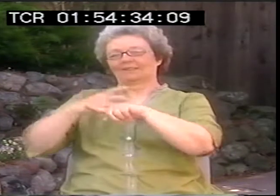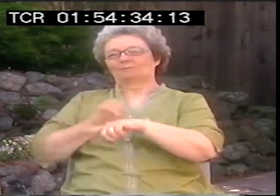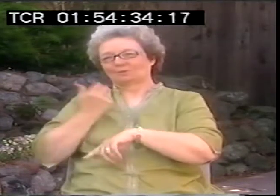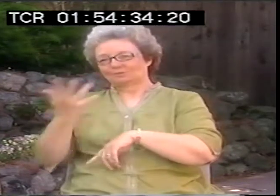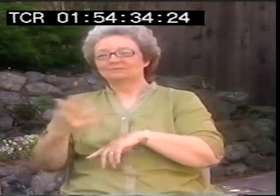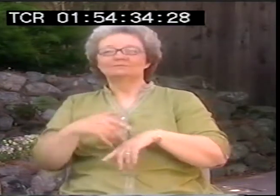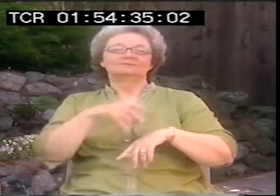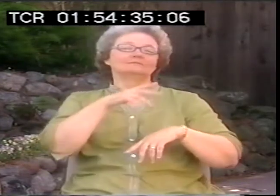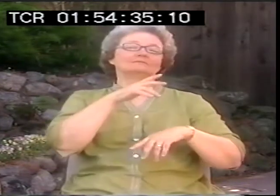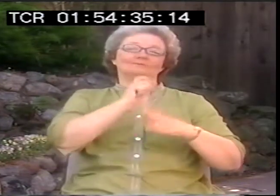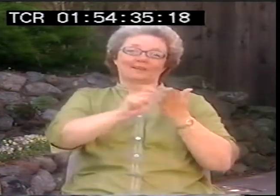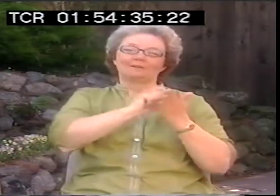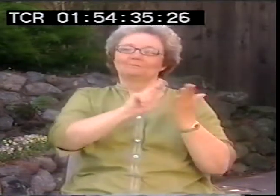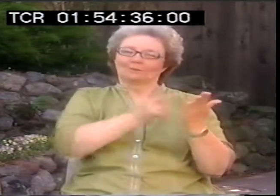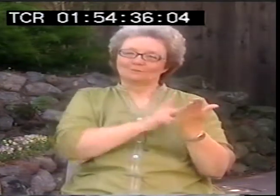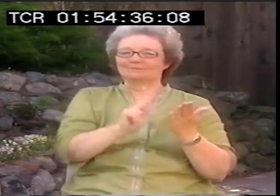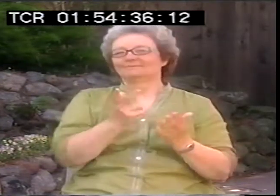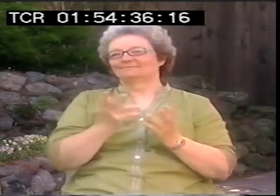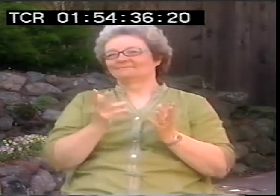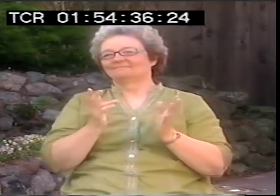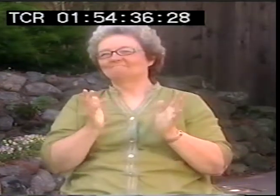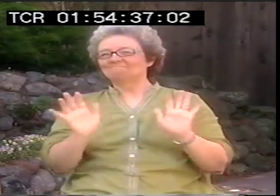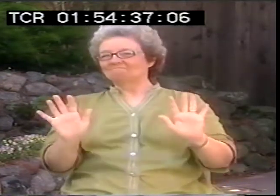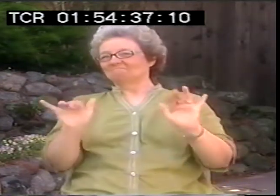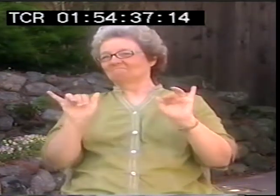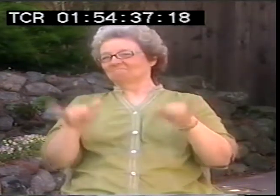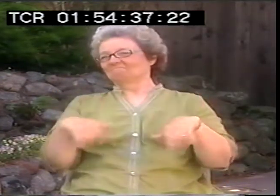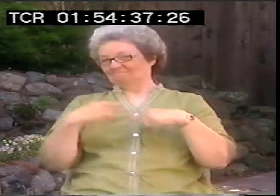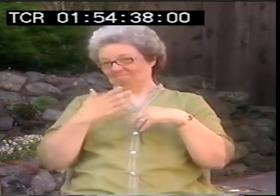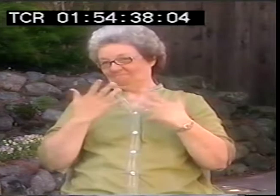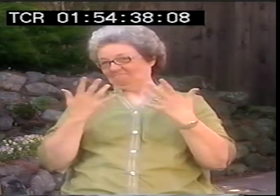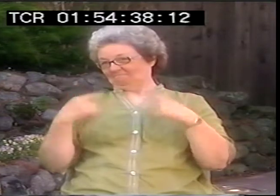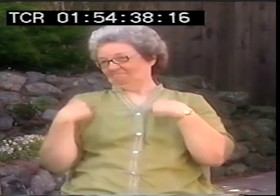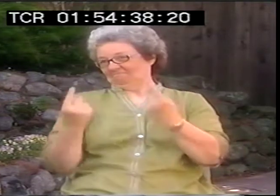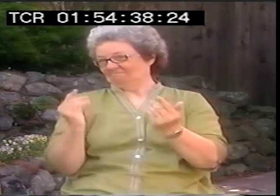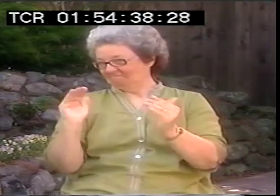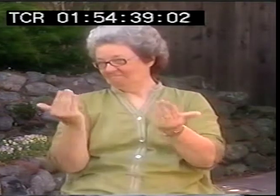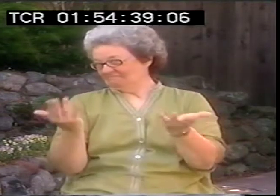And that's one that tended to take off that everybody liked to use. So now it means written poetry is